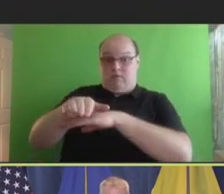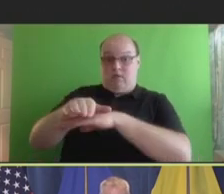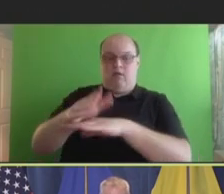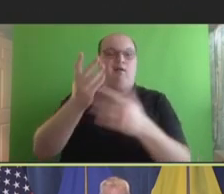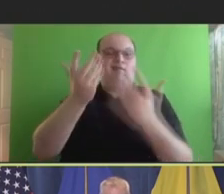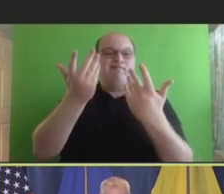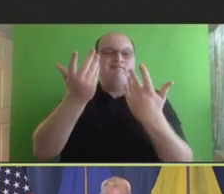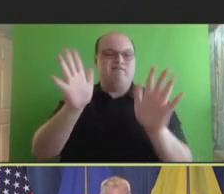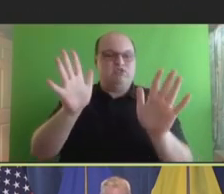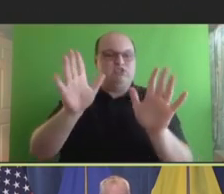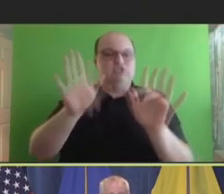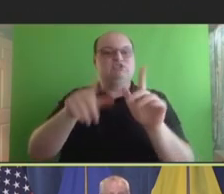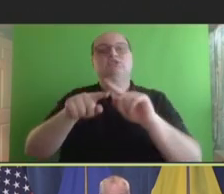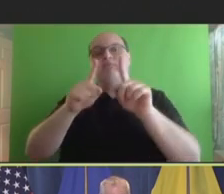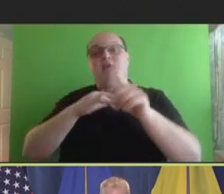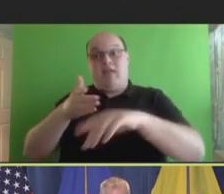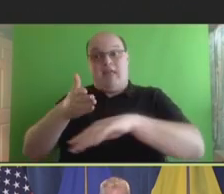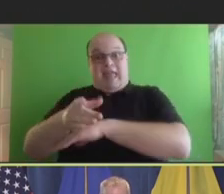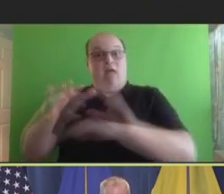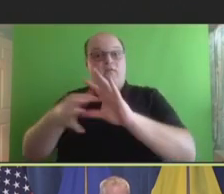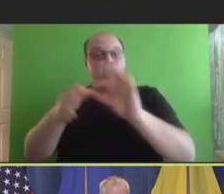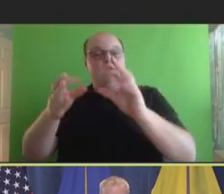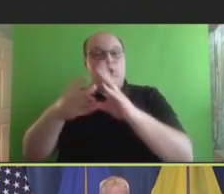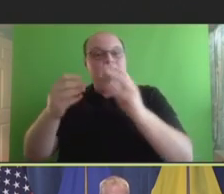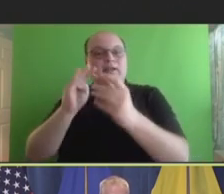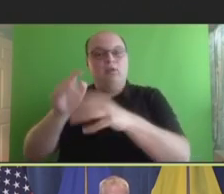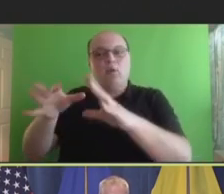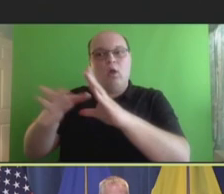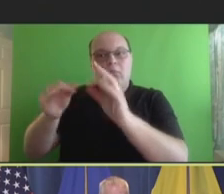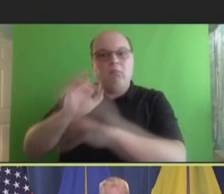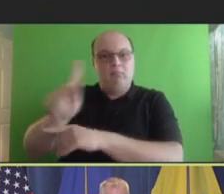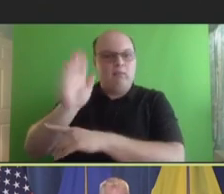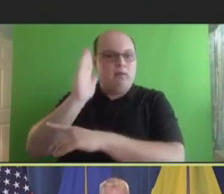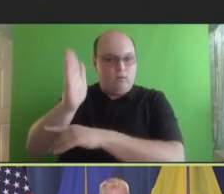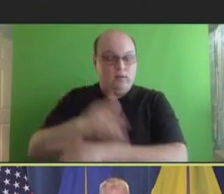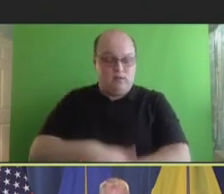comments after the meeting as needed.